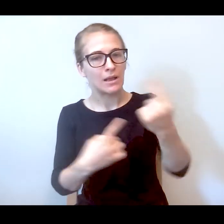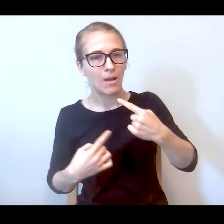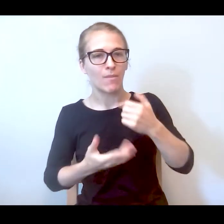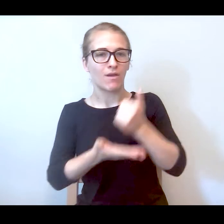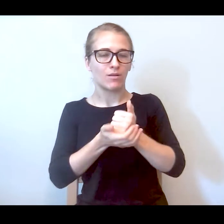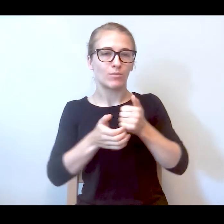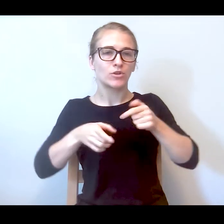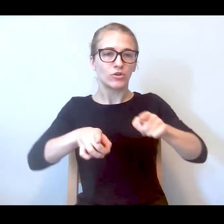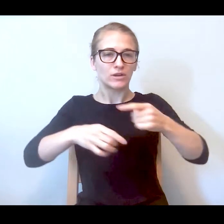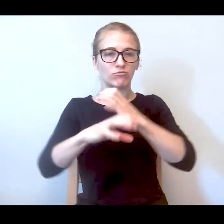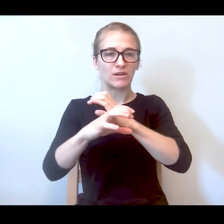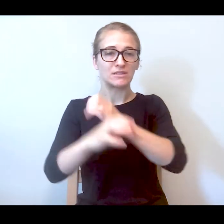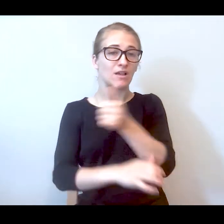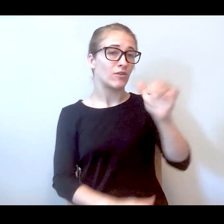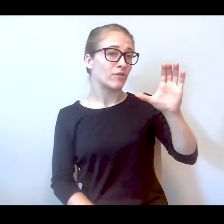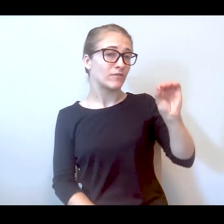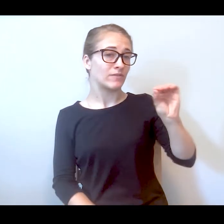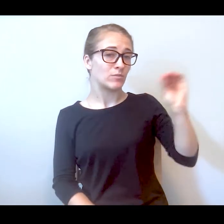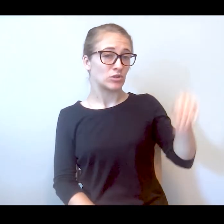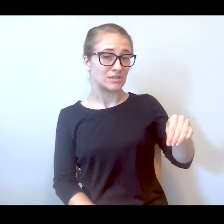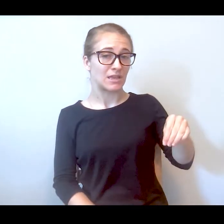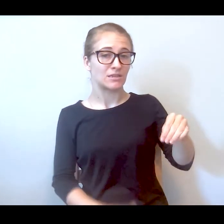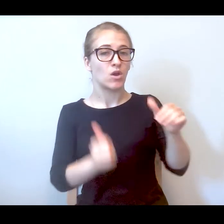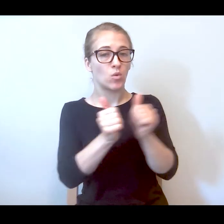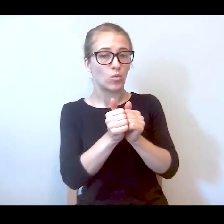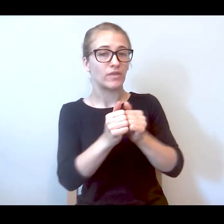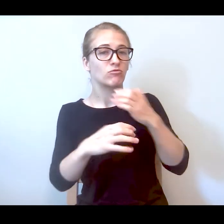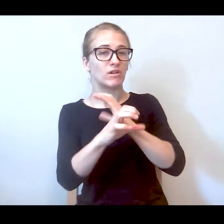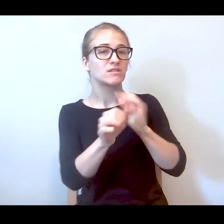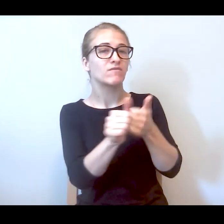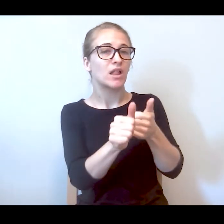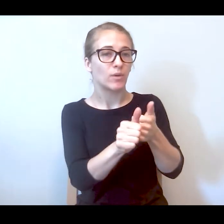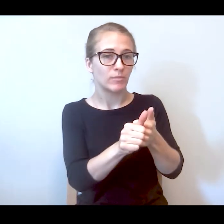other 50 percent of the time was with crisis